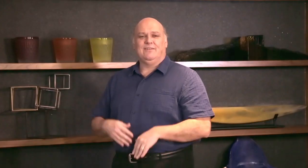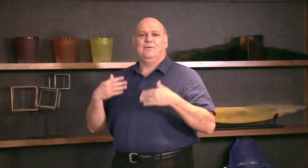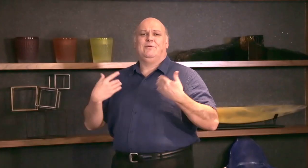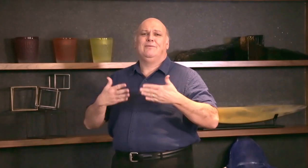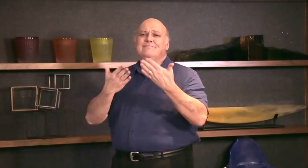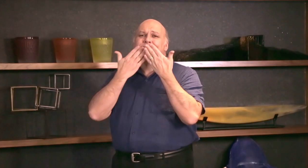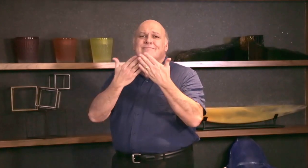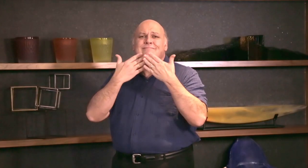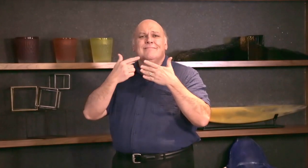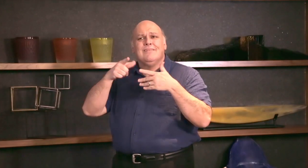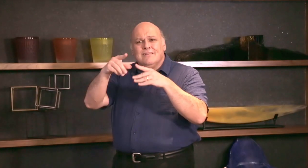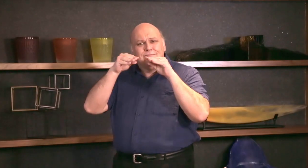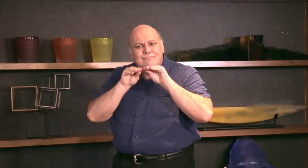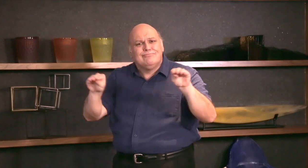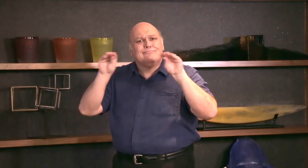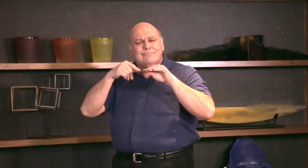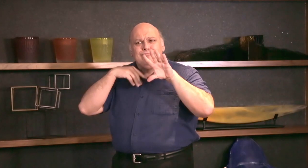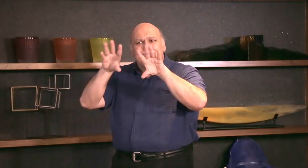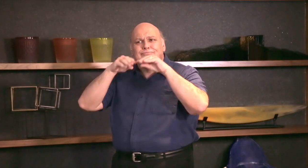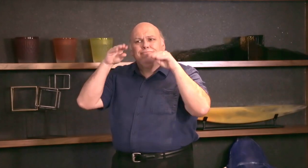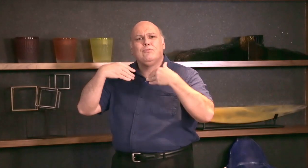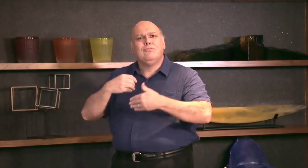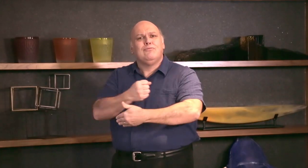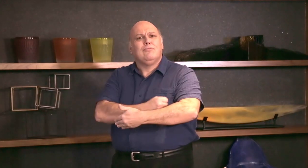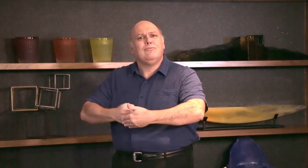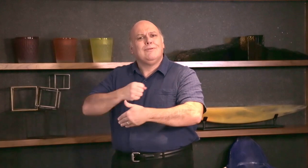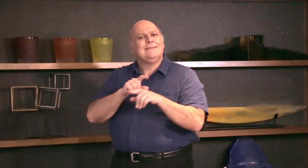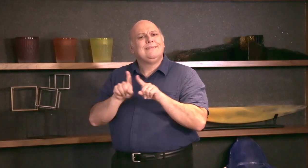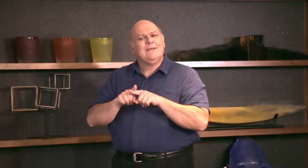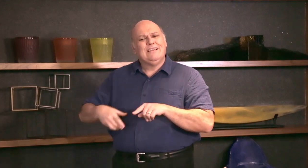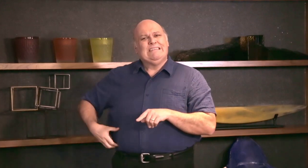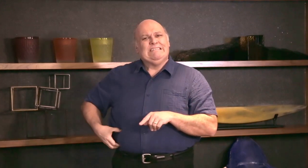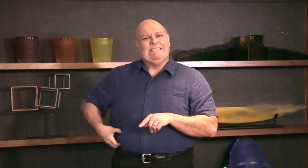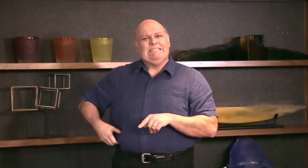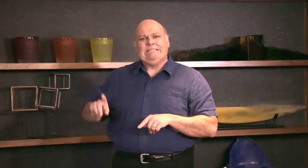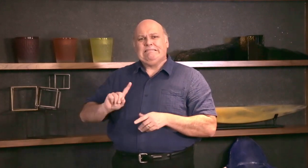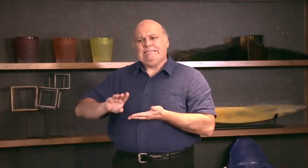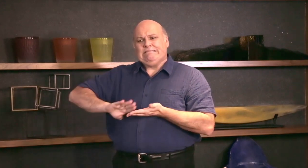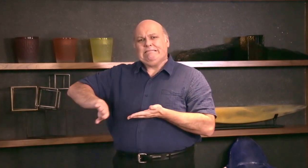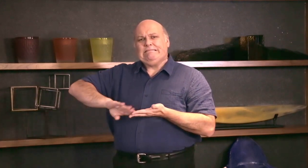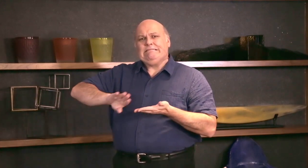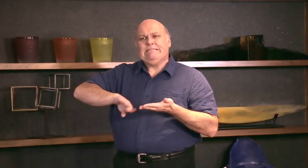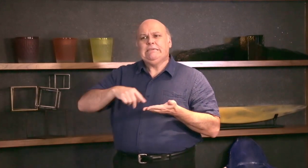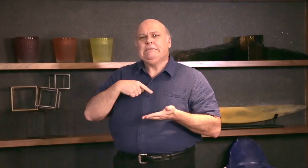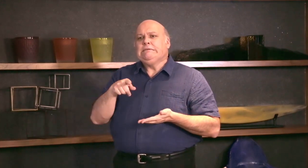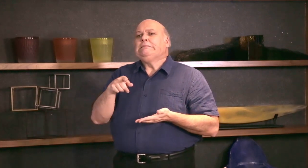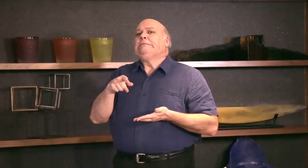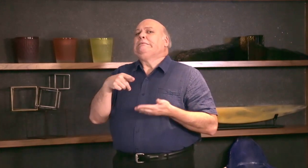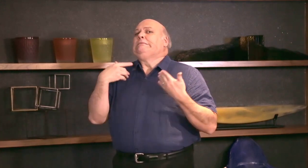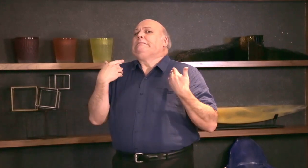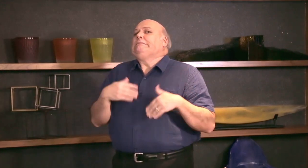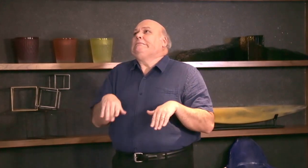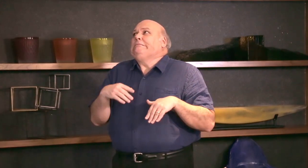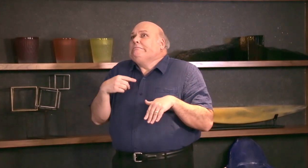Oh thanks, Alice, it's a learning experience doing a Fat-Free recipe and being sure to eat healthy. I realize I